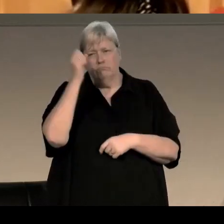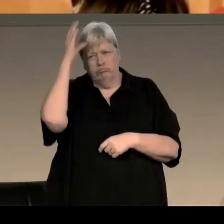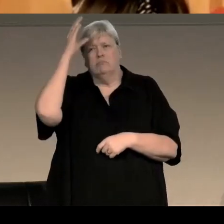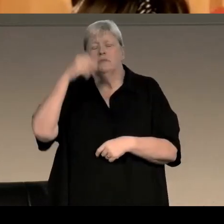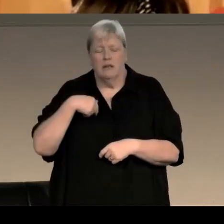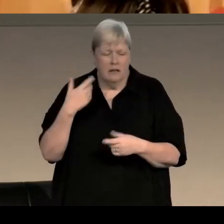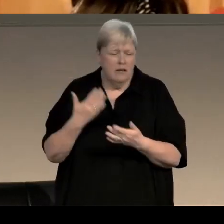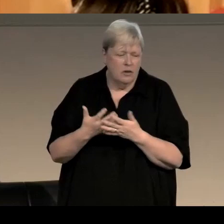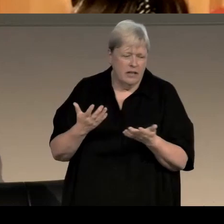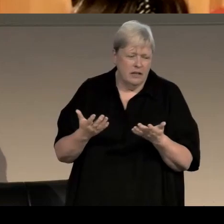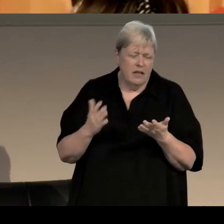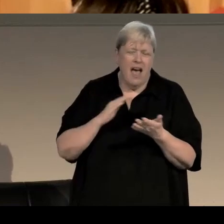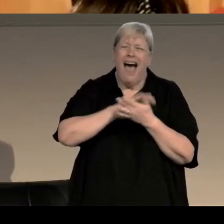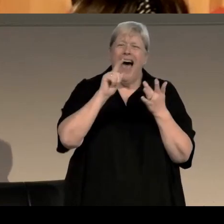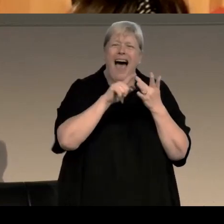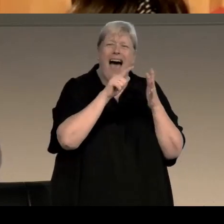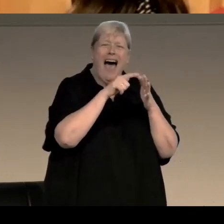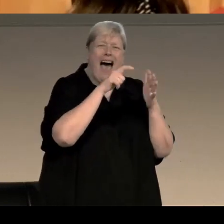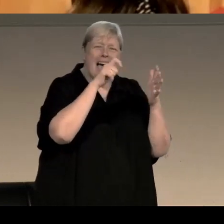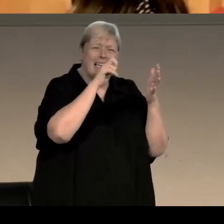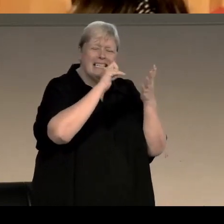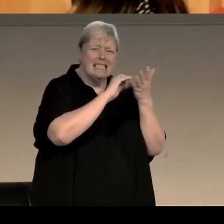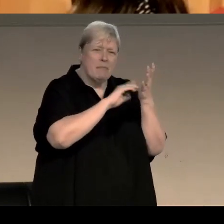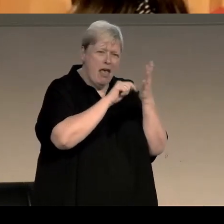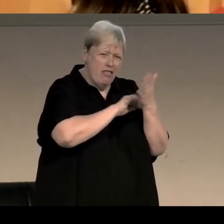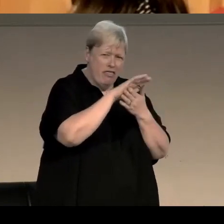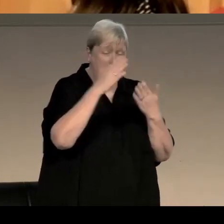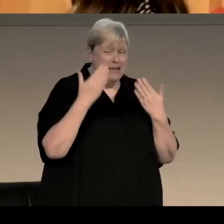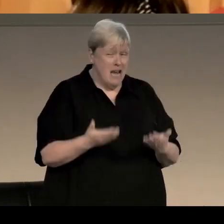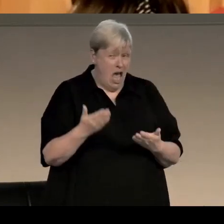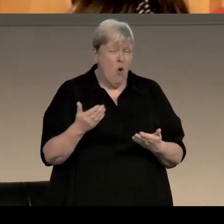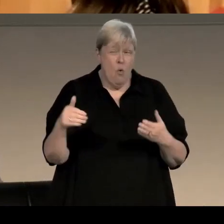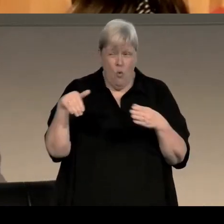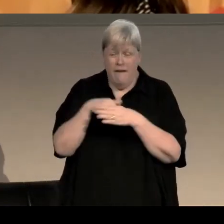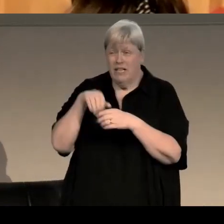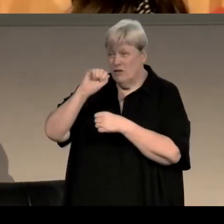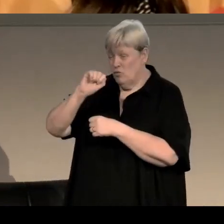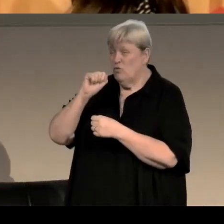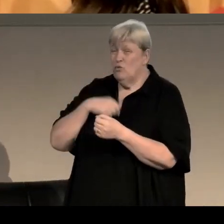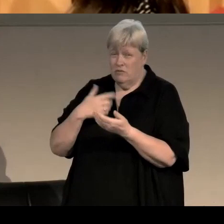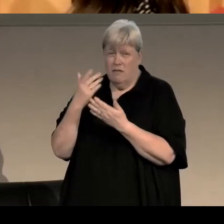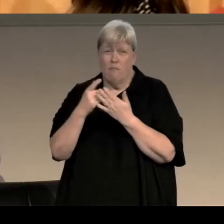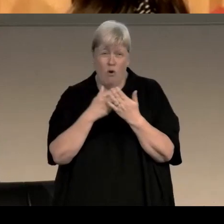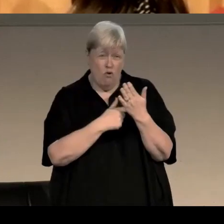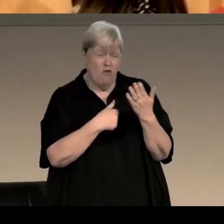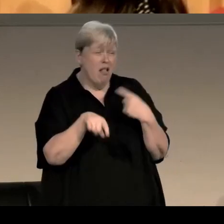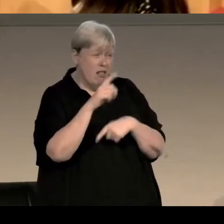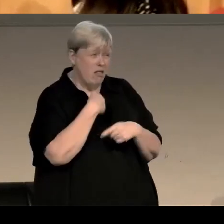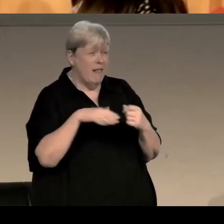Though I think Highsmith has only really come into her own now that we can see. She fits our own moral landscape much better than she did in the 1950s.